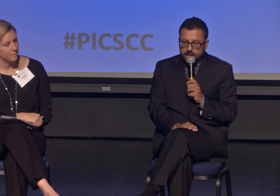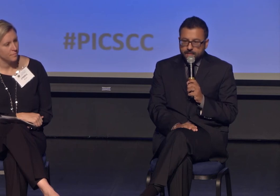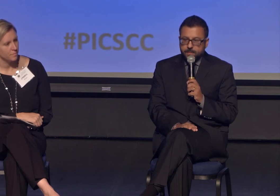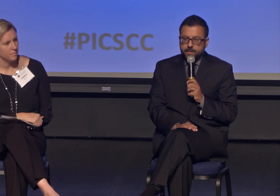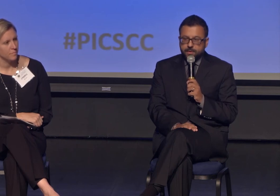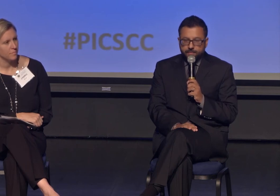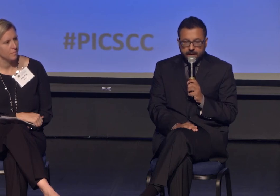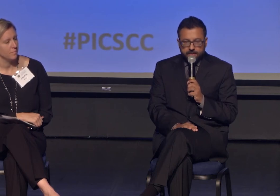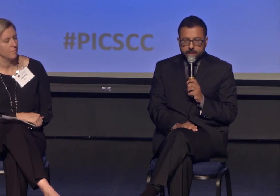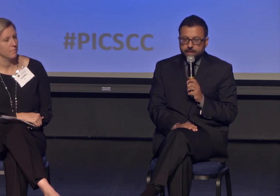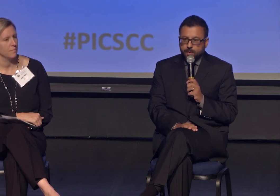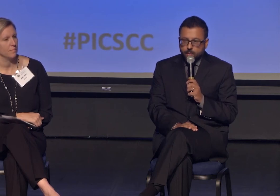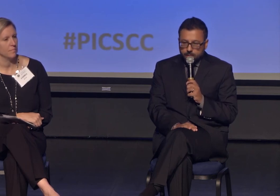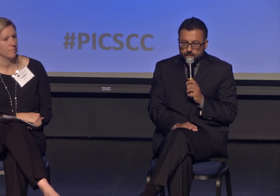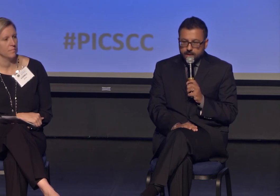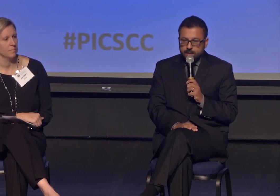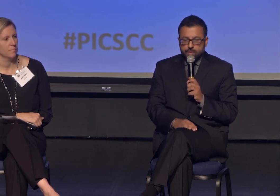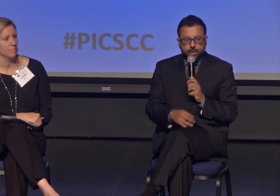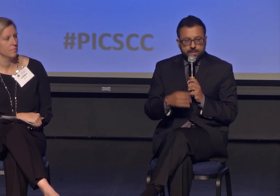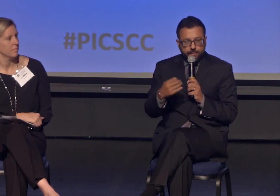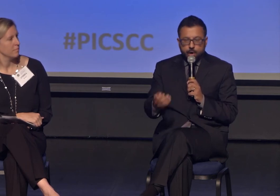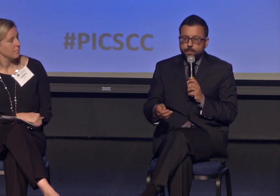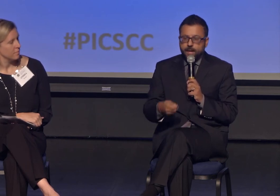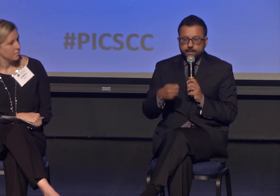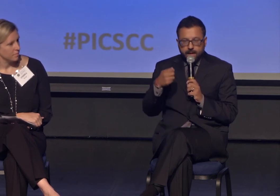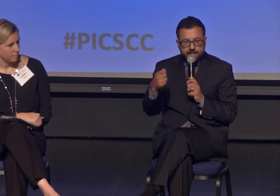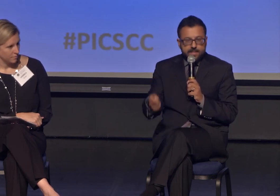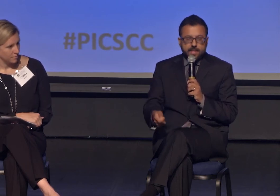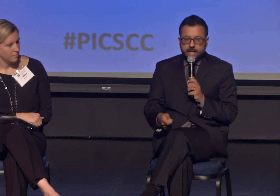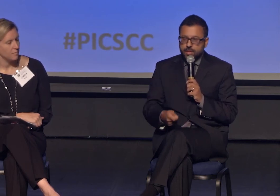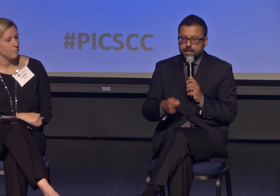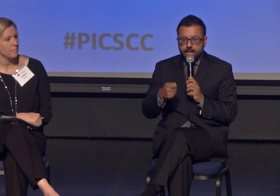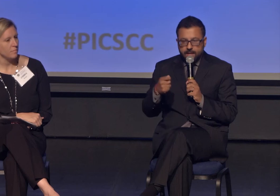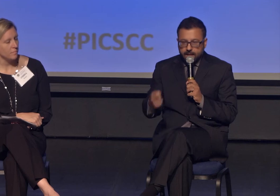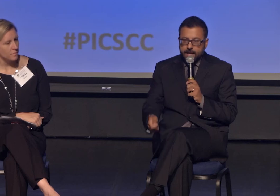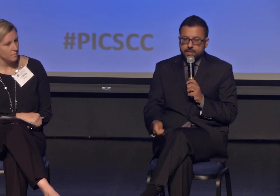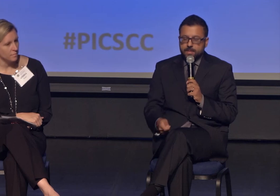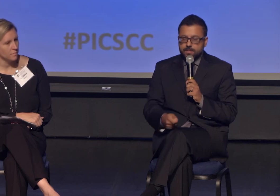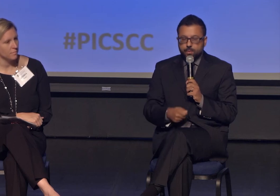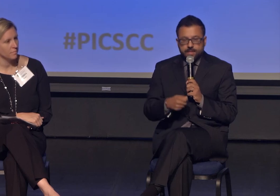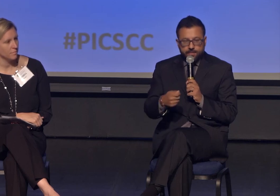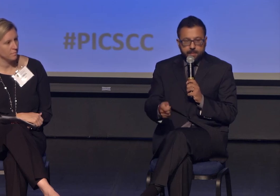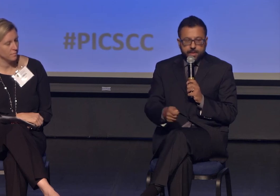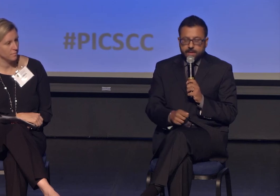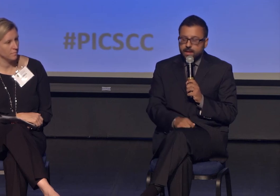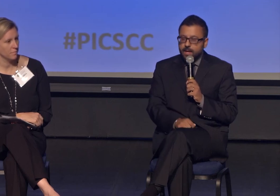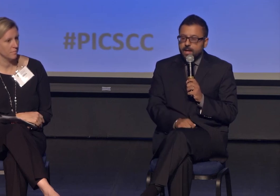about their faith and their world. The stories of hope and reconciliation and engagement. Stories of empathy.